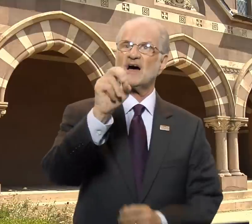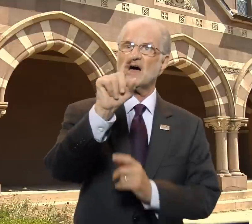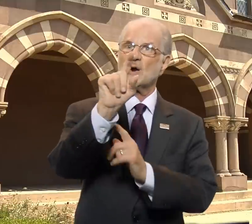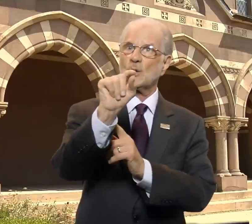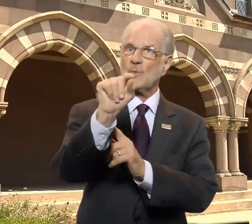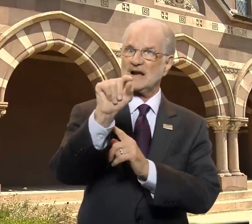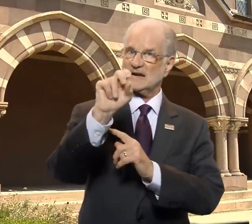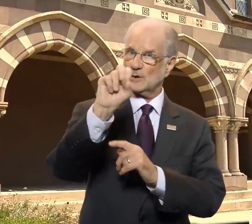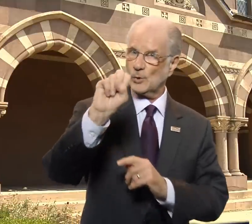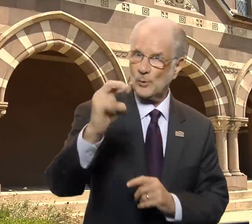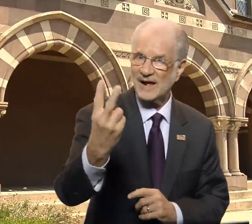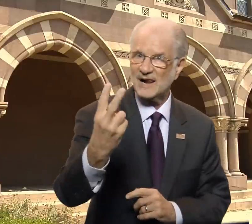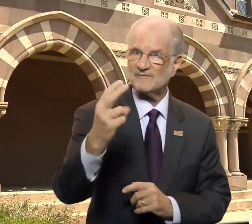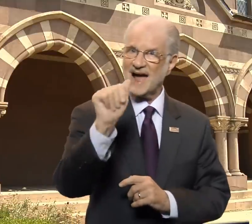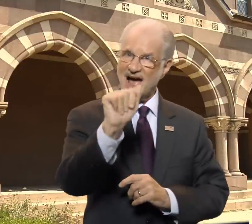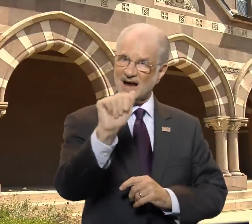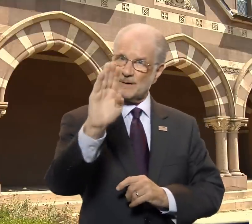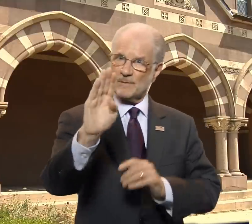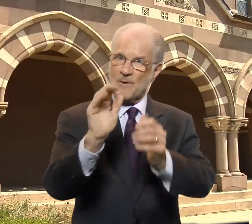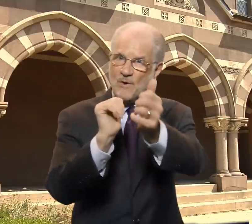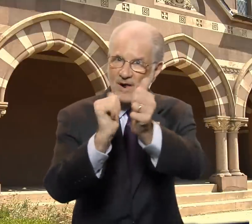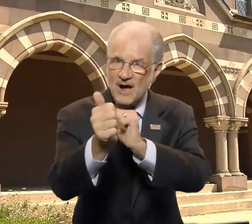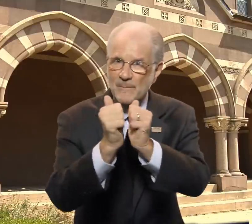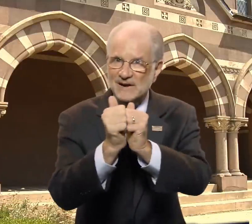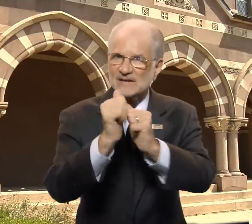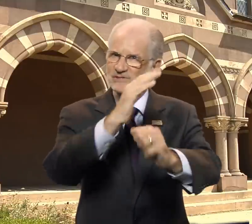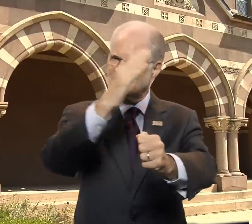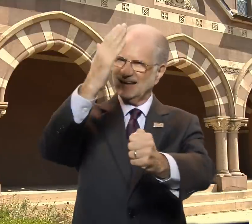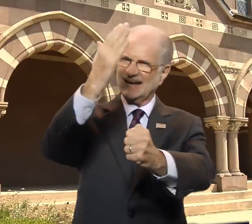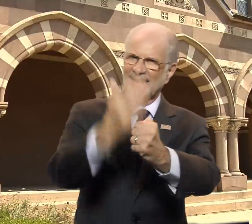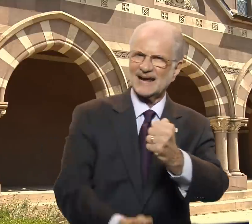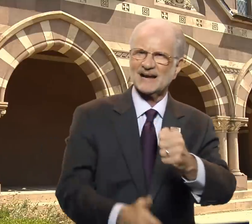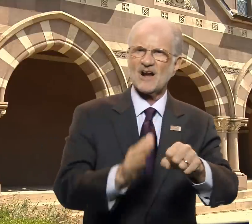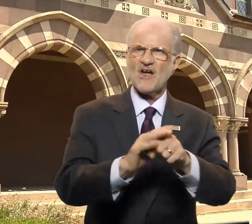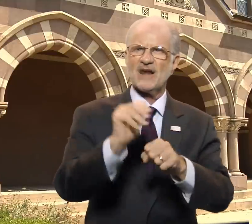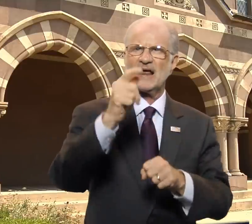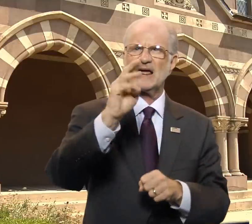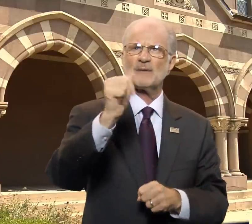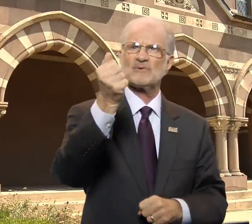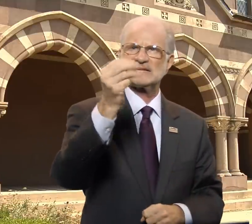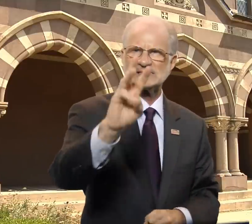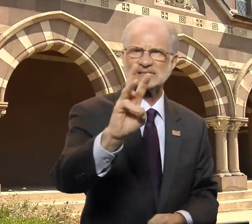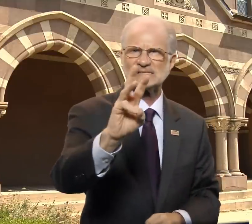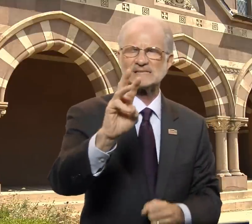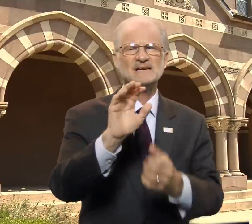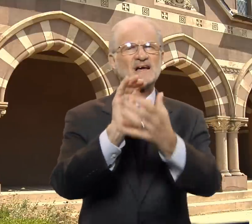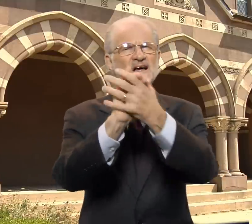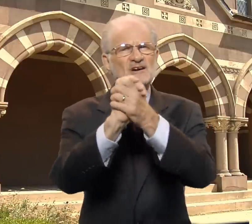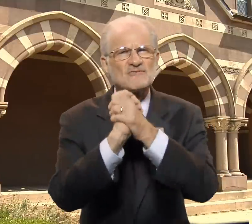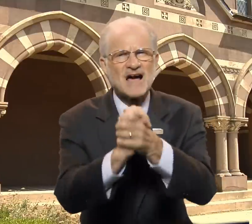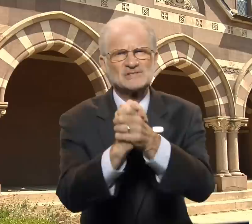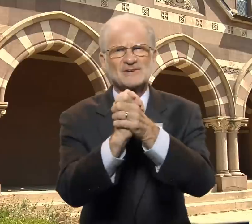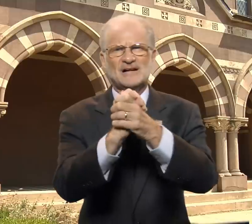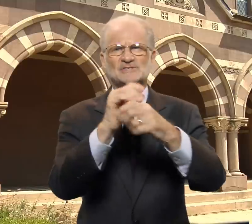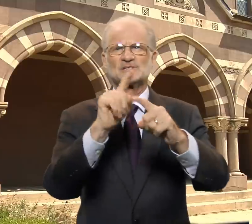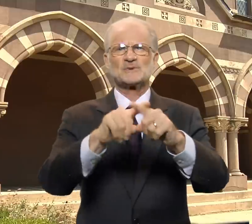The 2012 Academic Bowl competition ended on April 16.